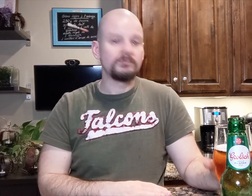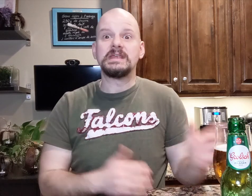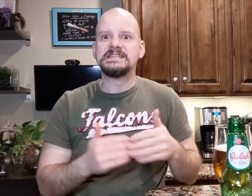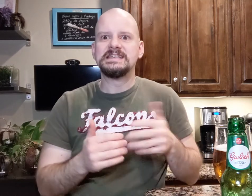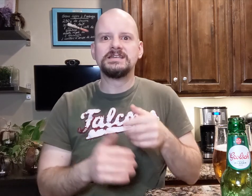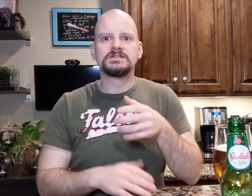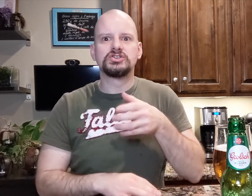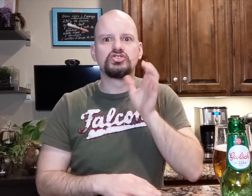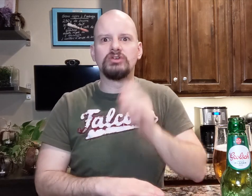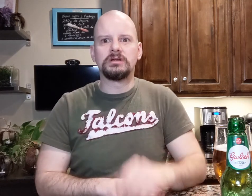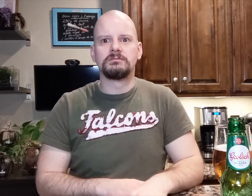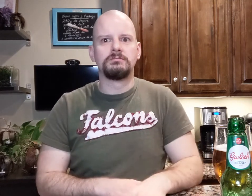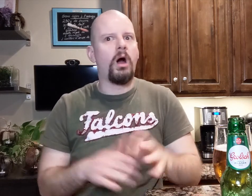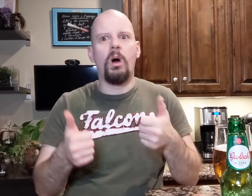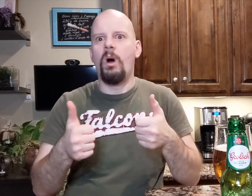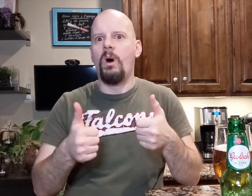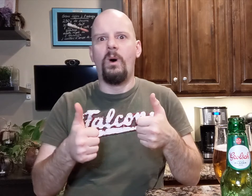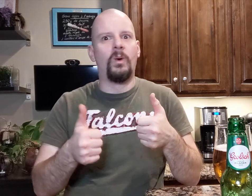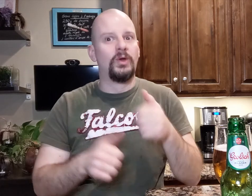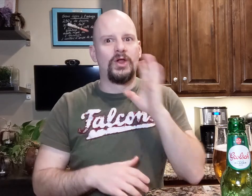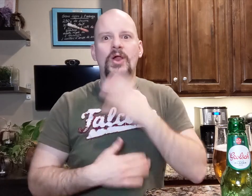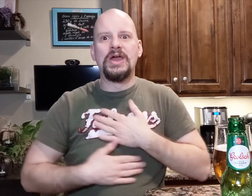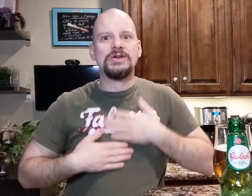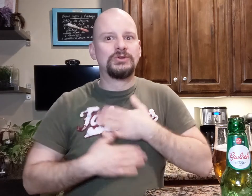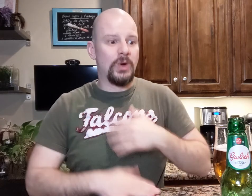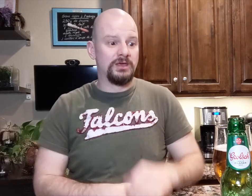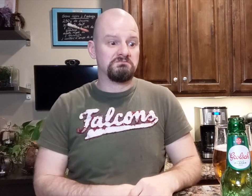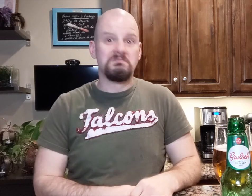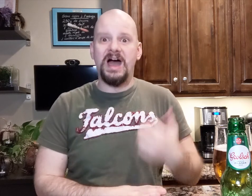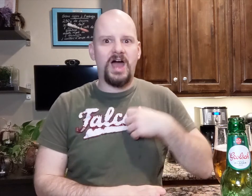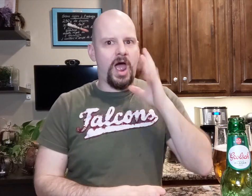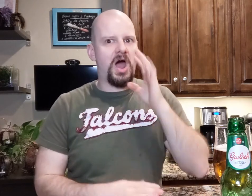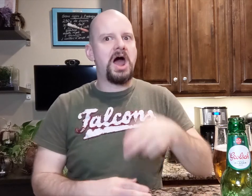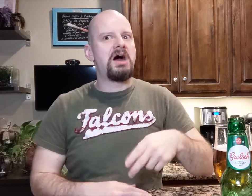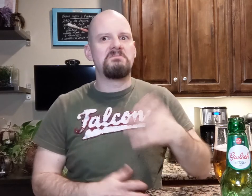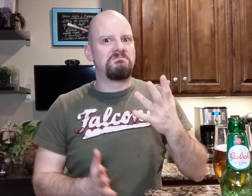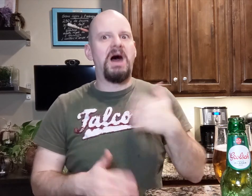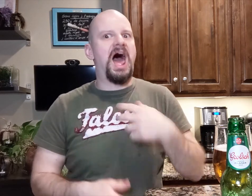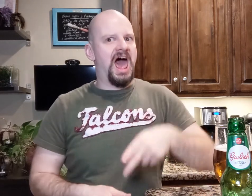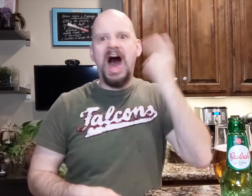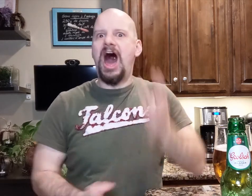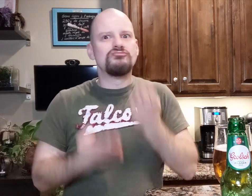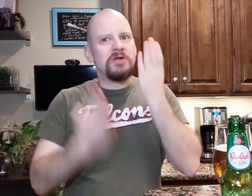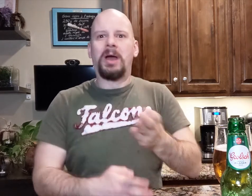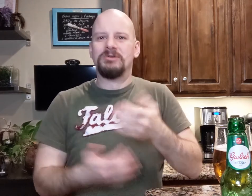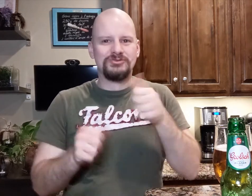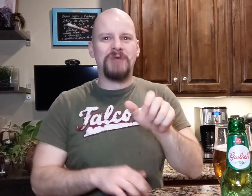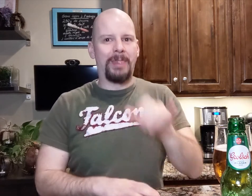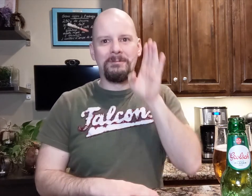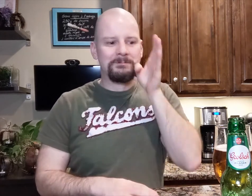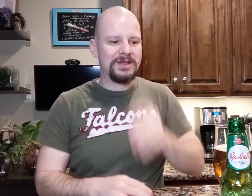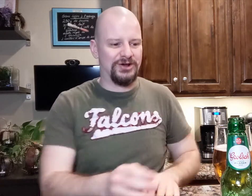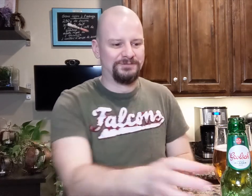It's easy to drink. Oh, you'll enjoy it. I highly recommend to try this beer.